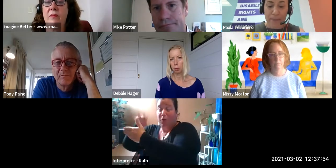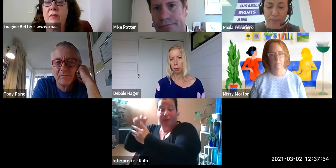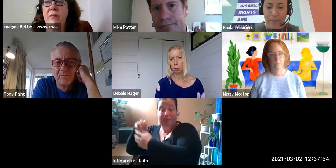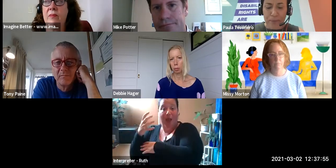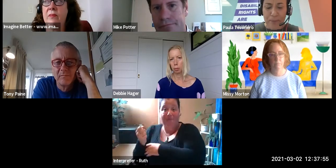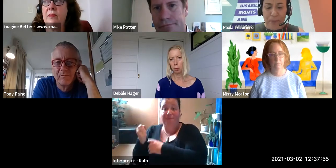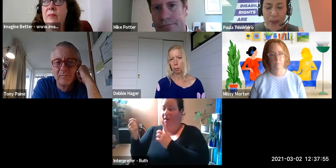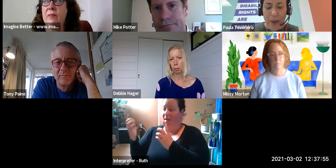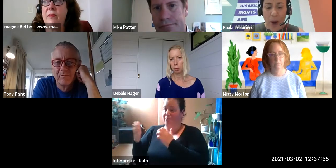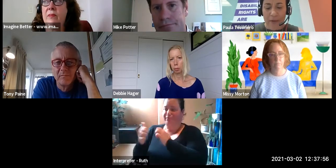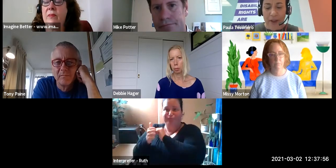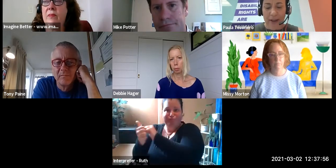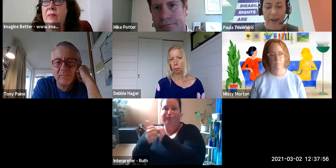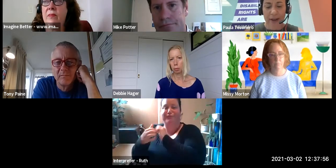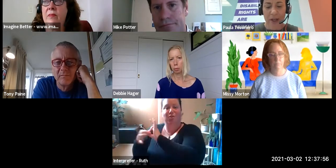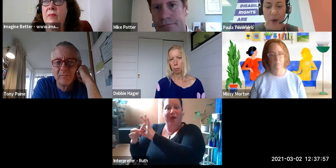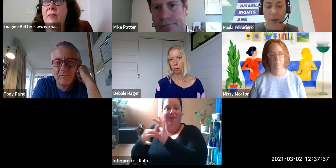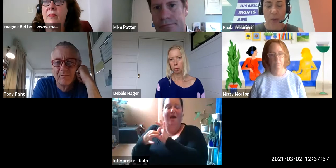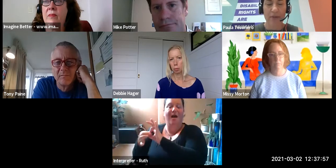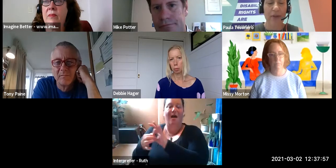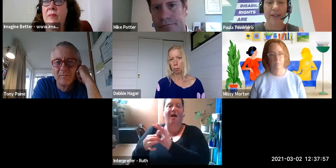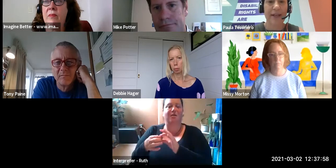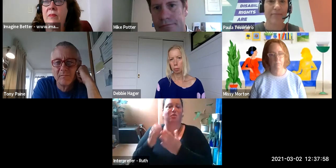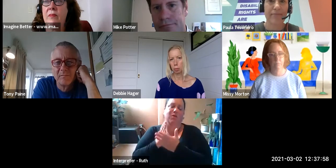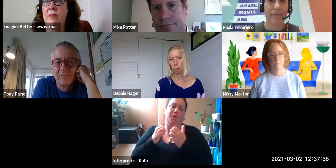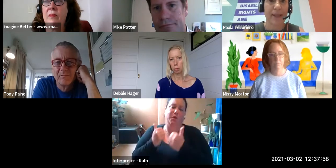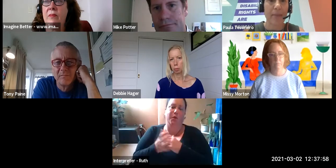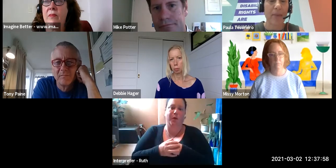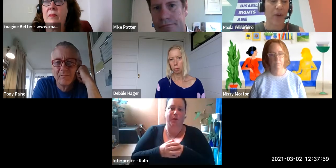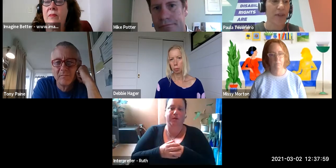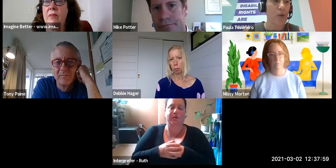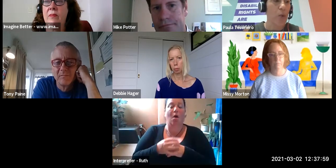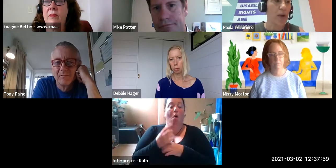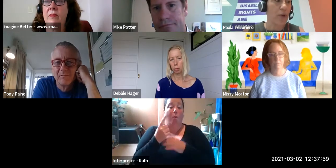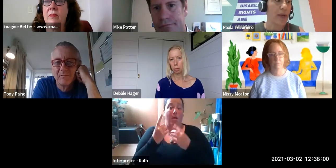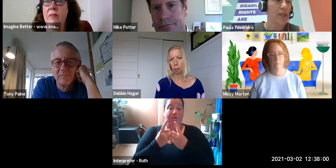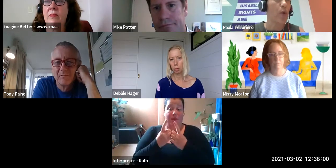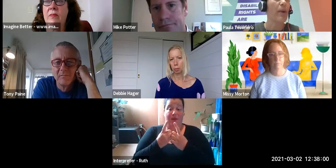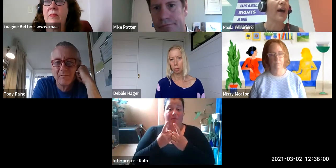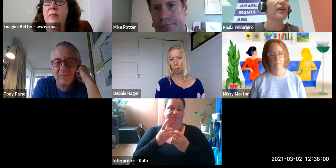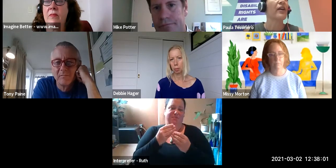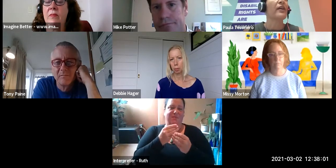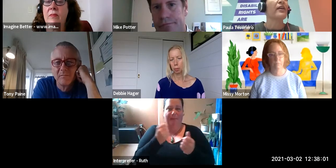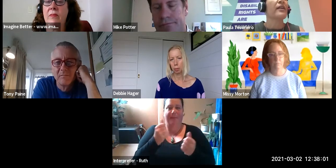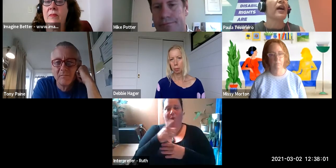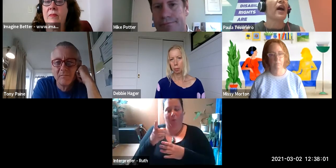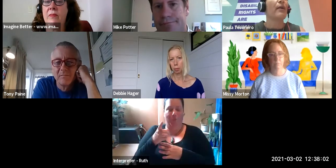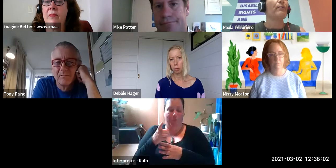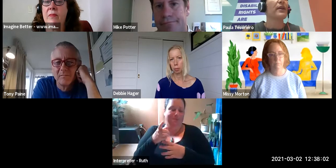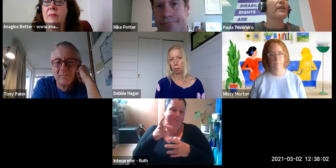I mean one of the things that some people on this call will have heard me talk about